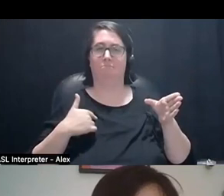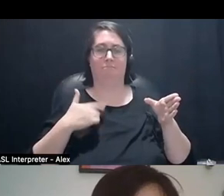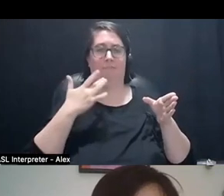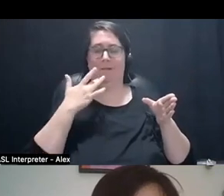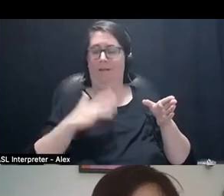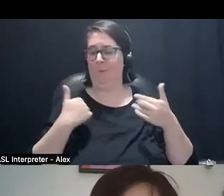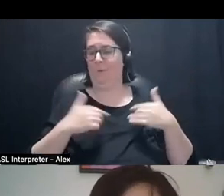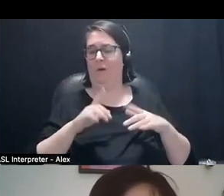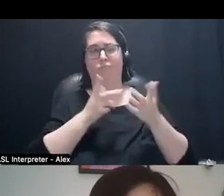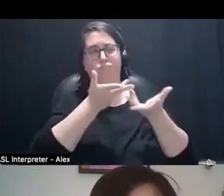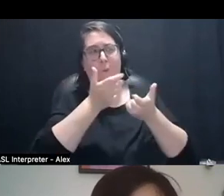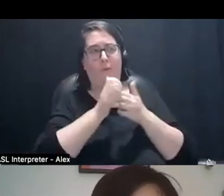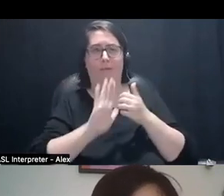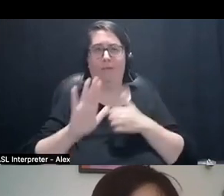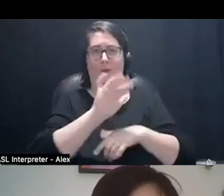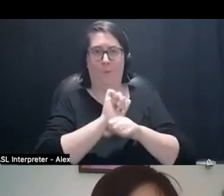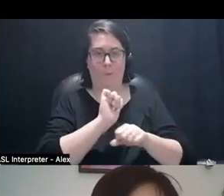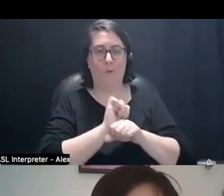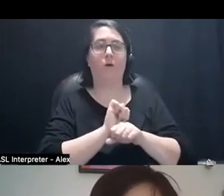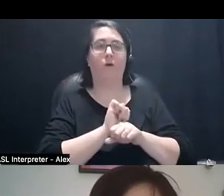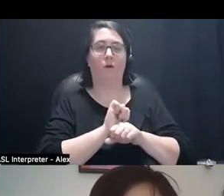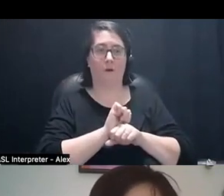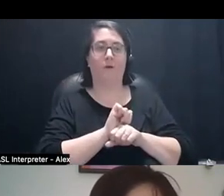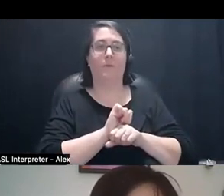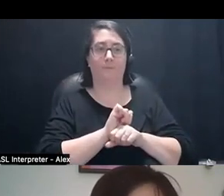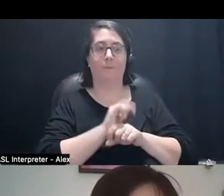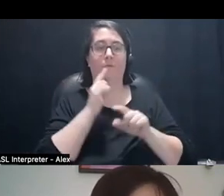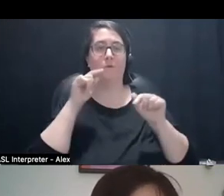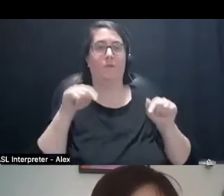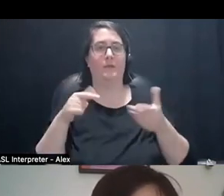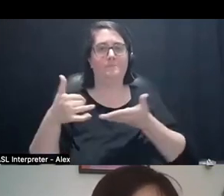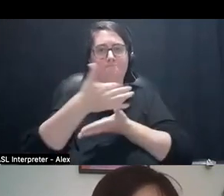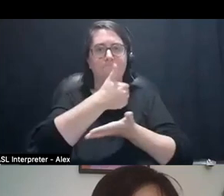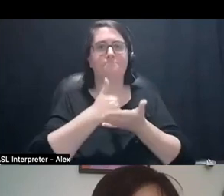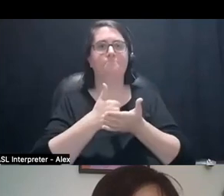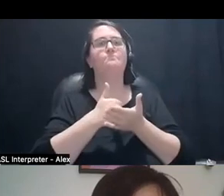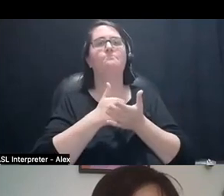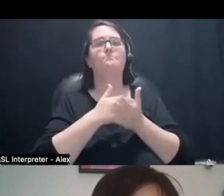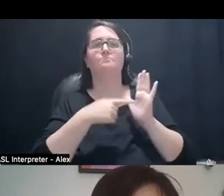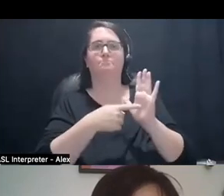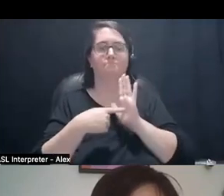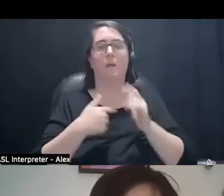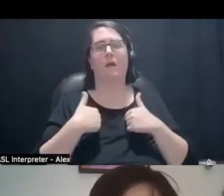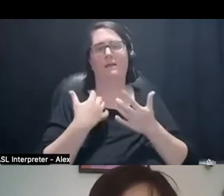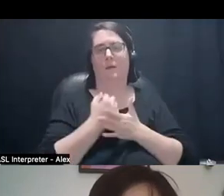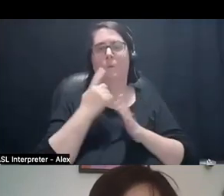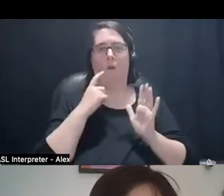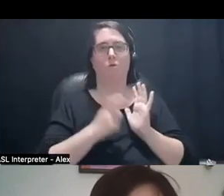to have been able to engage with their work in this curatorial capacity. I do wanna acknowledge